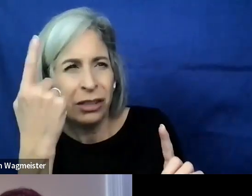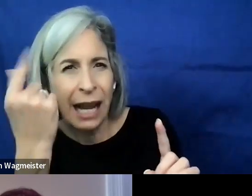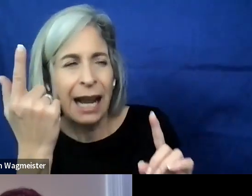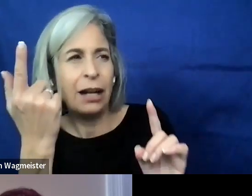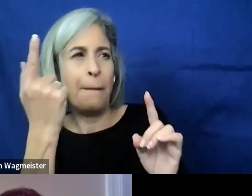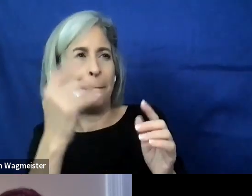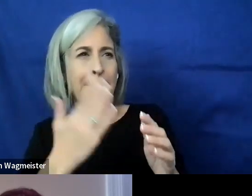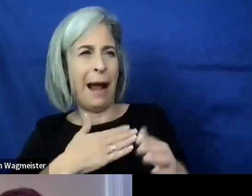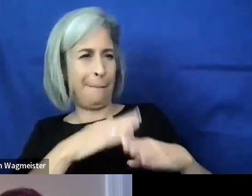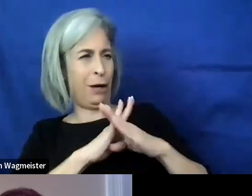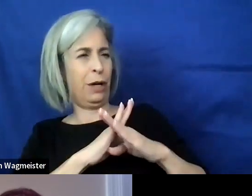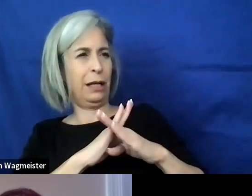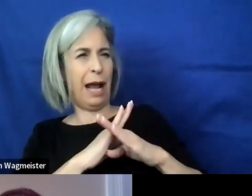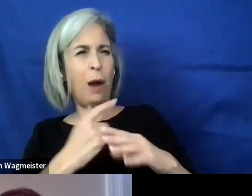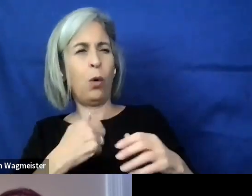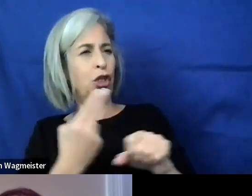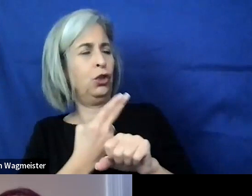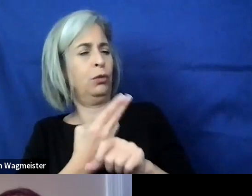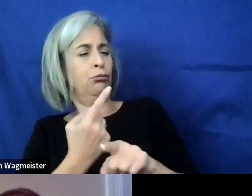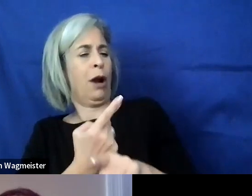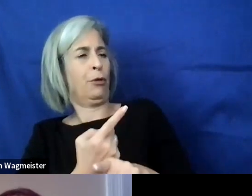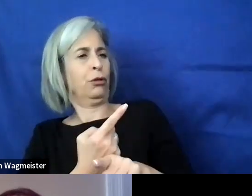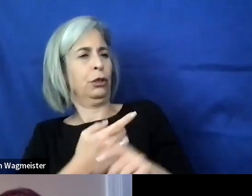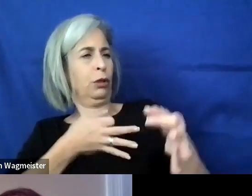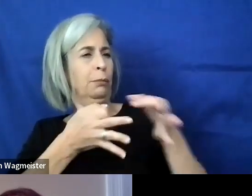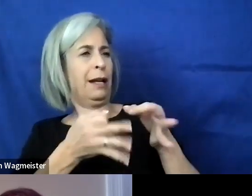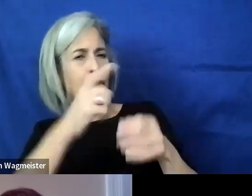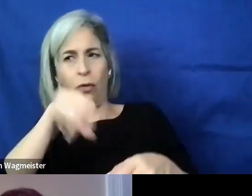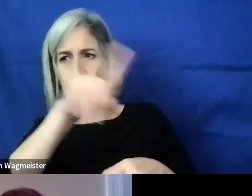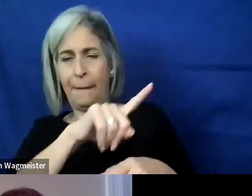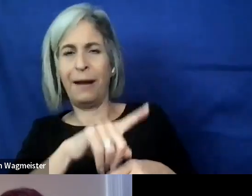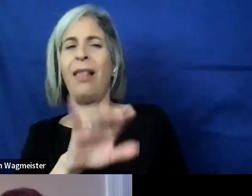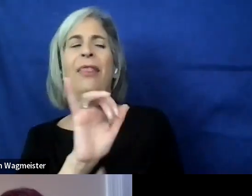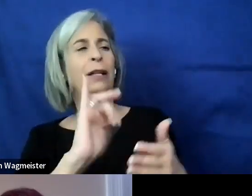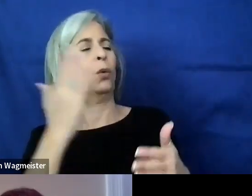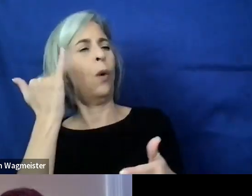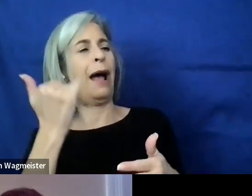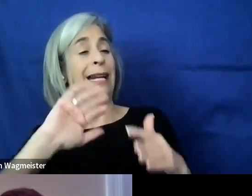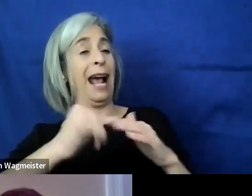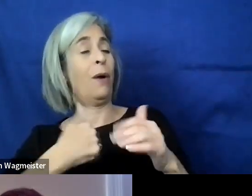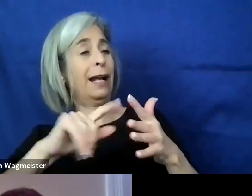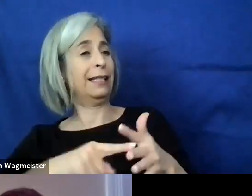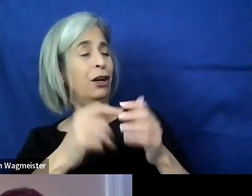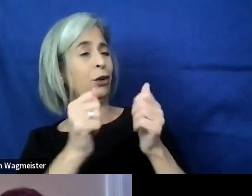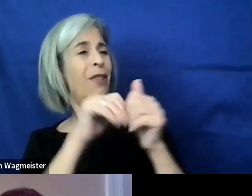accessibility issues I've been encountering. So that's how I got started learning about accessibility.